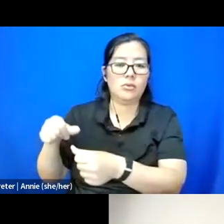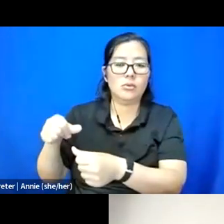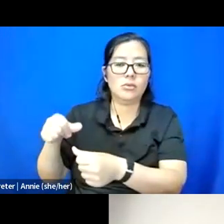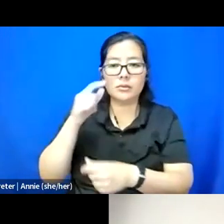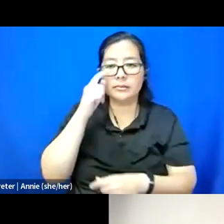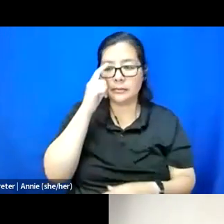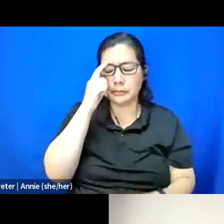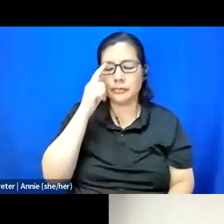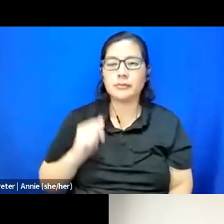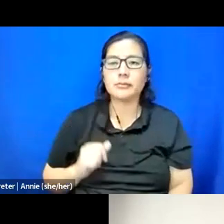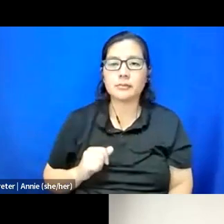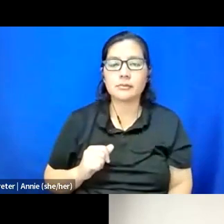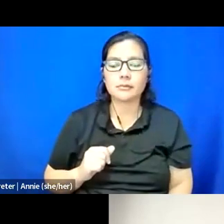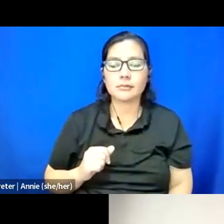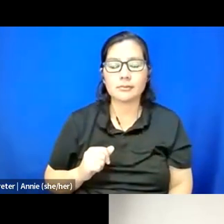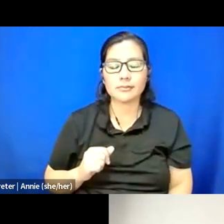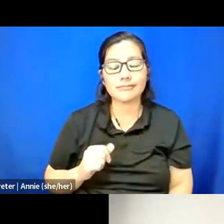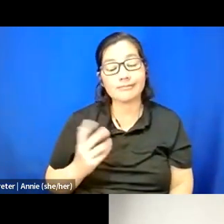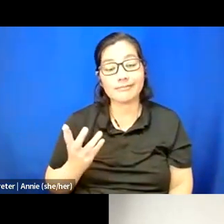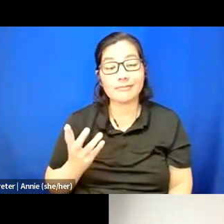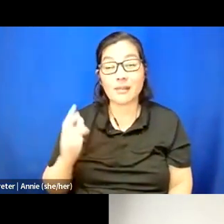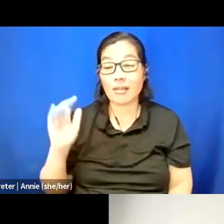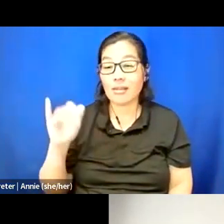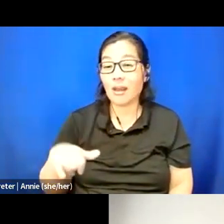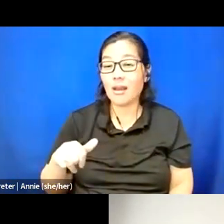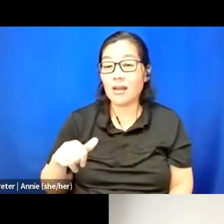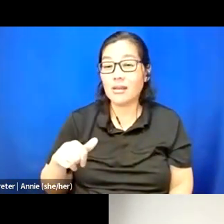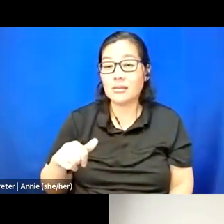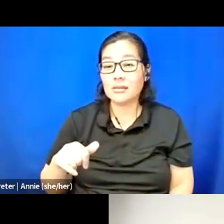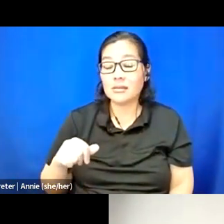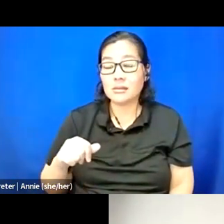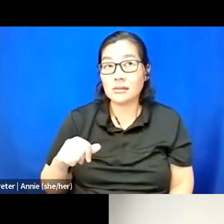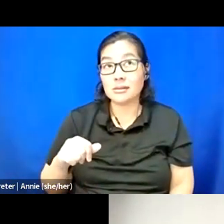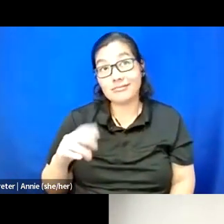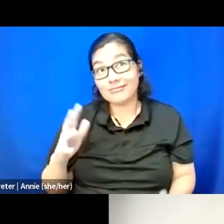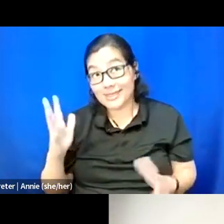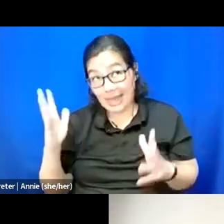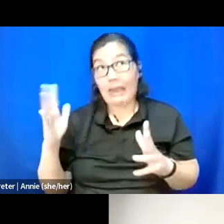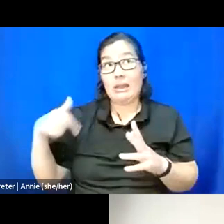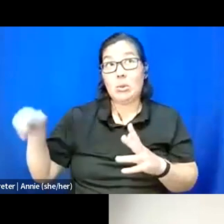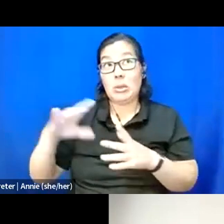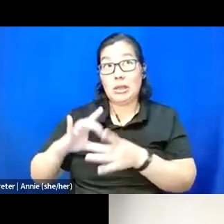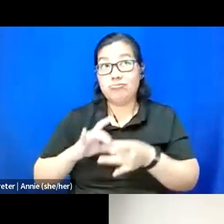And that was, you know, yay that we did that, but again, like,